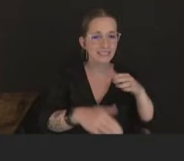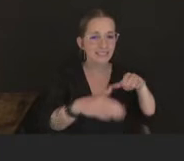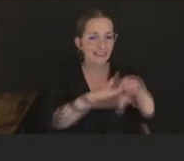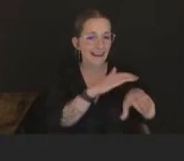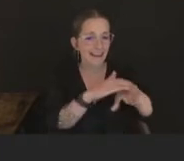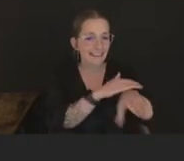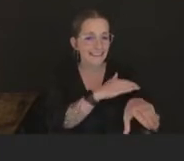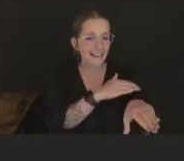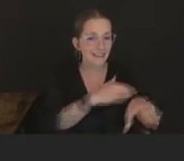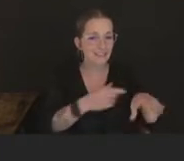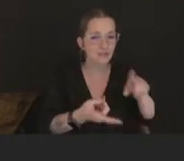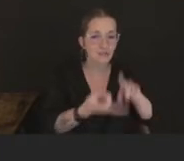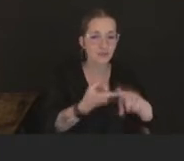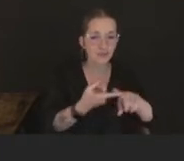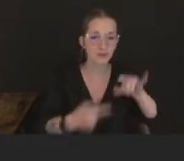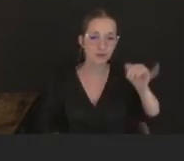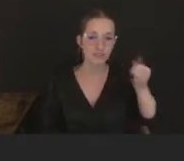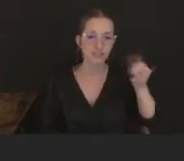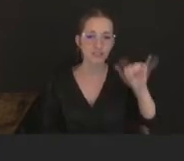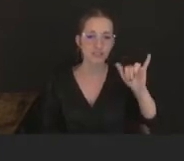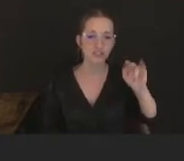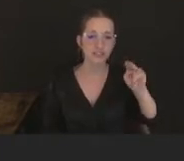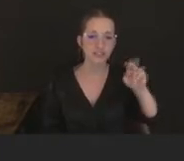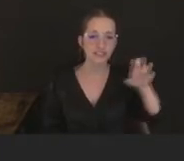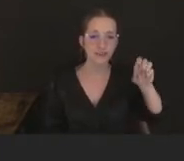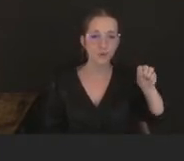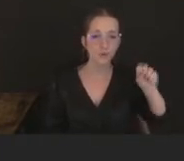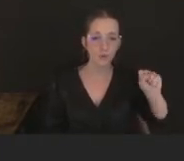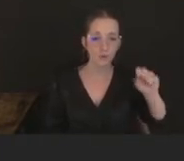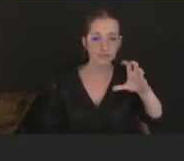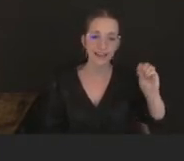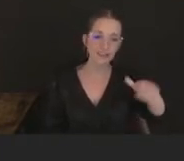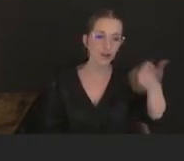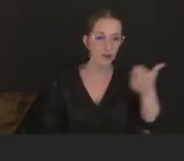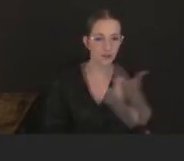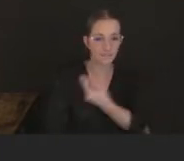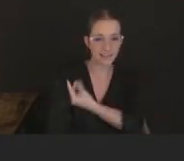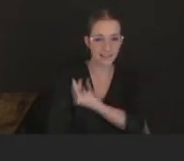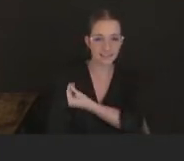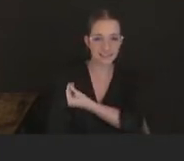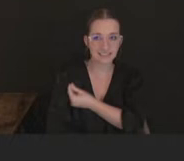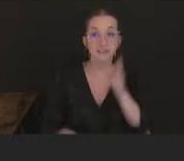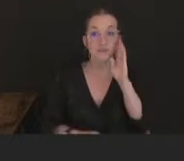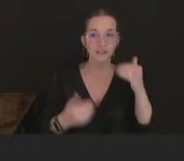Our presenters will be Dr. Rosalind Carter from CDC, talking about U.S. vaccination strategies.